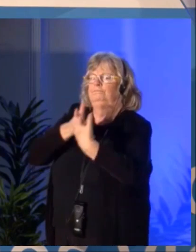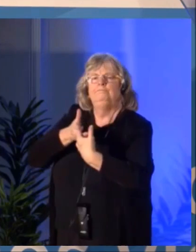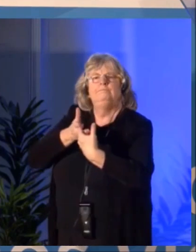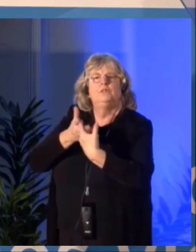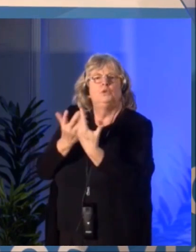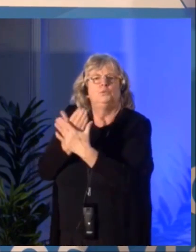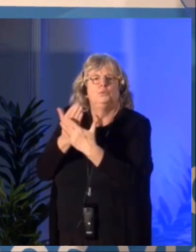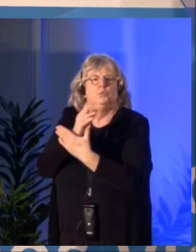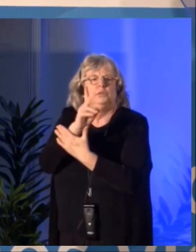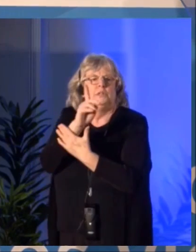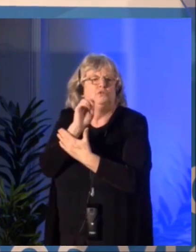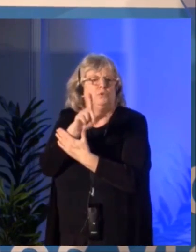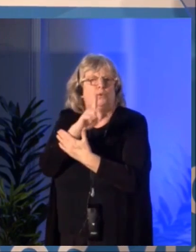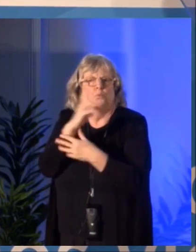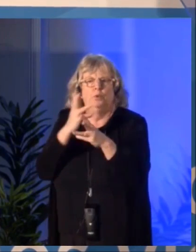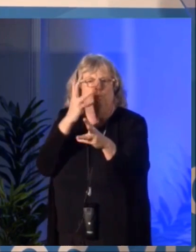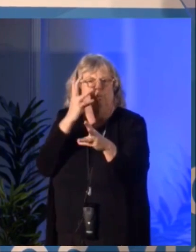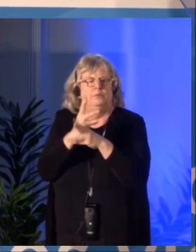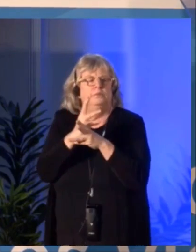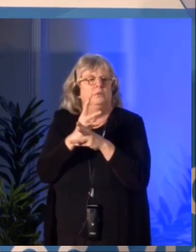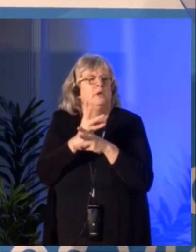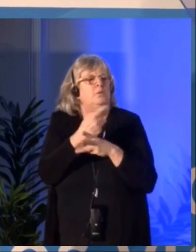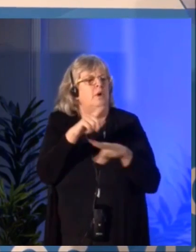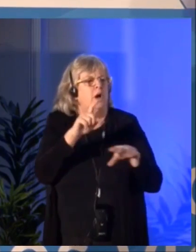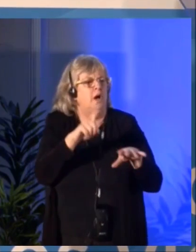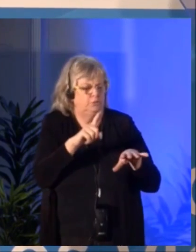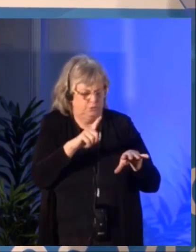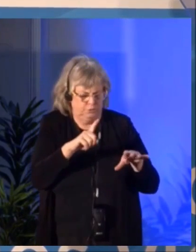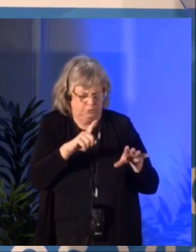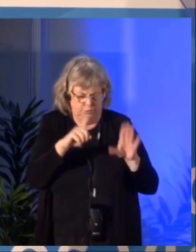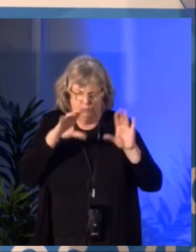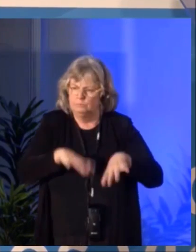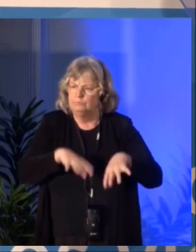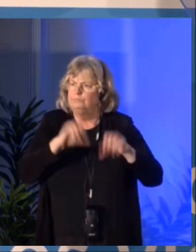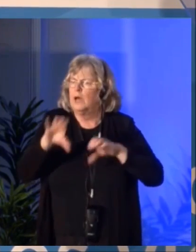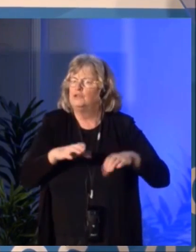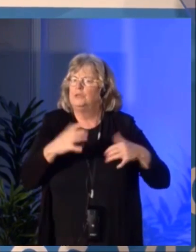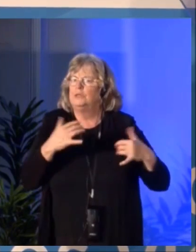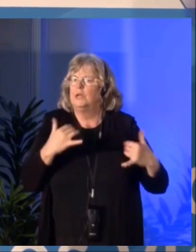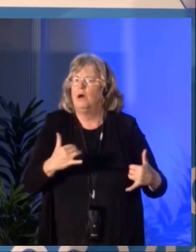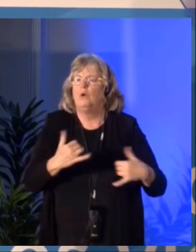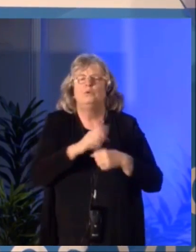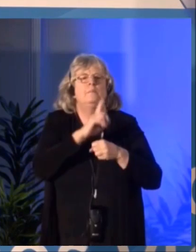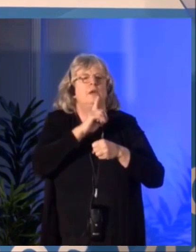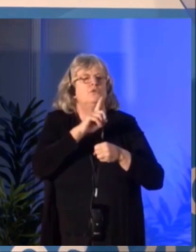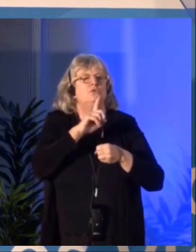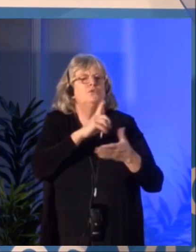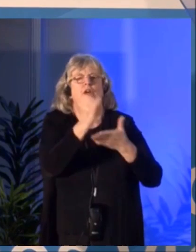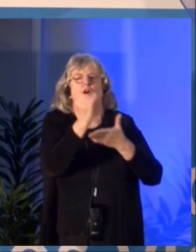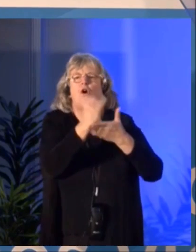Obviously, while preserving its independence the Council will make sure it is acting in sync and in synergy